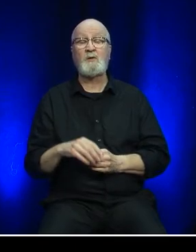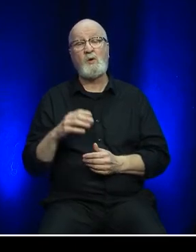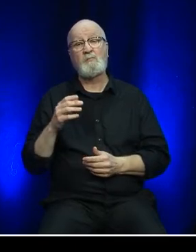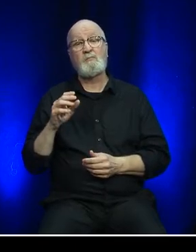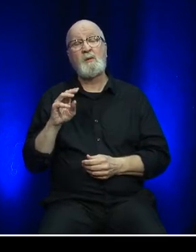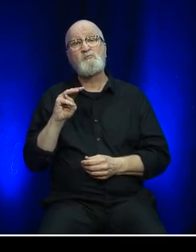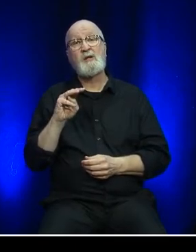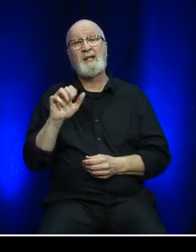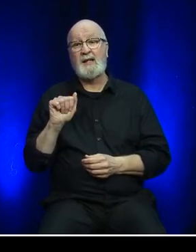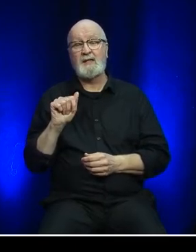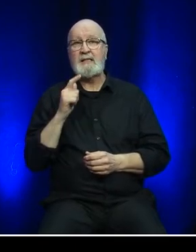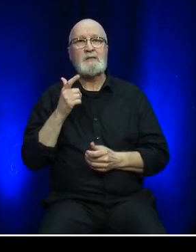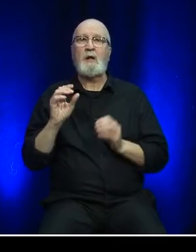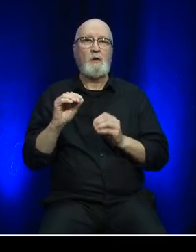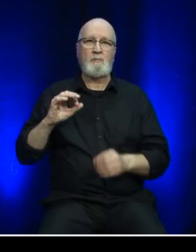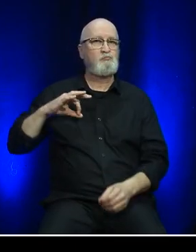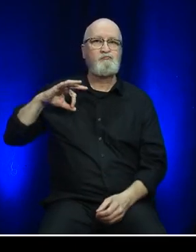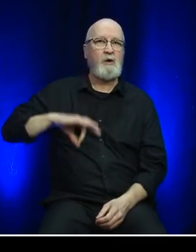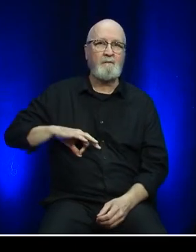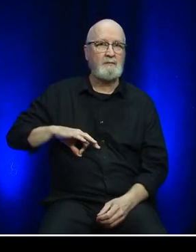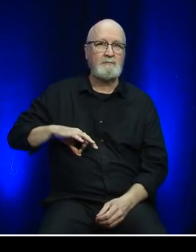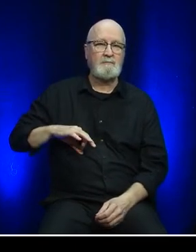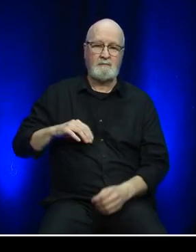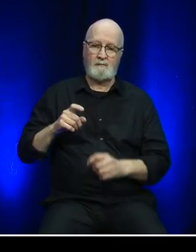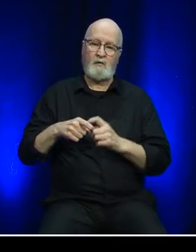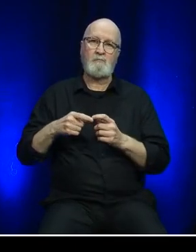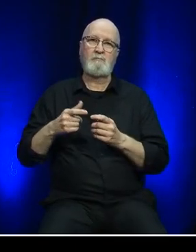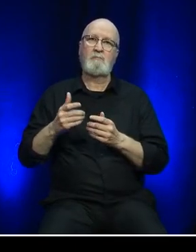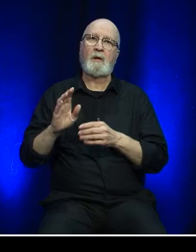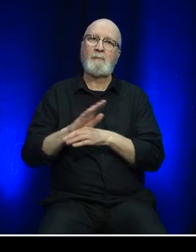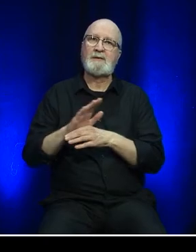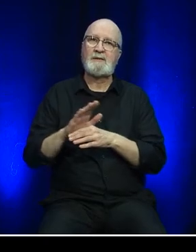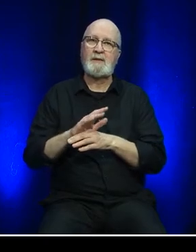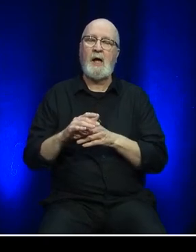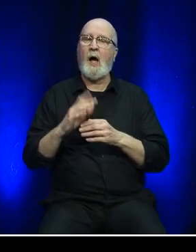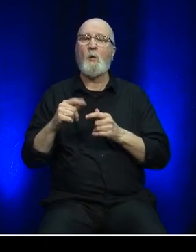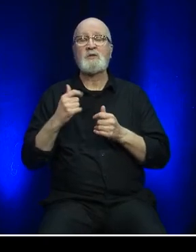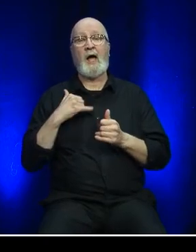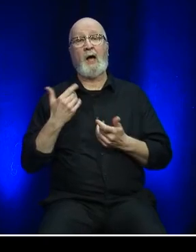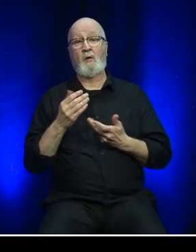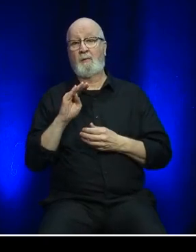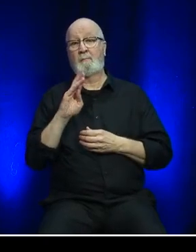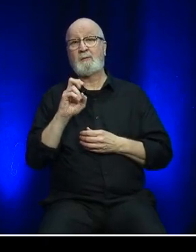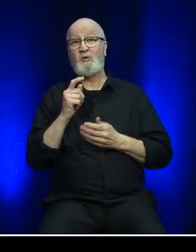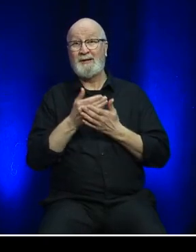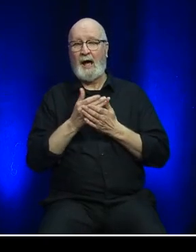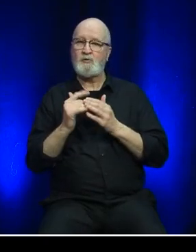Marine Atlantic does not make a profit and operates on a balanced budget approach. To that end,